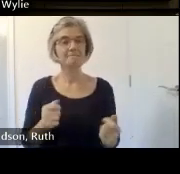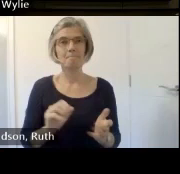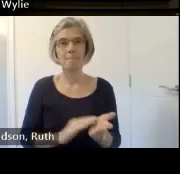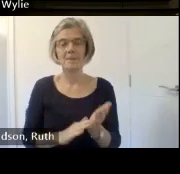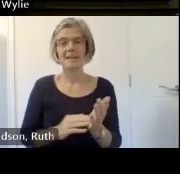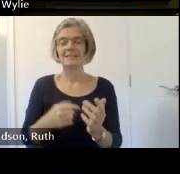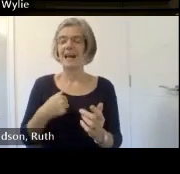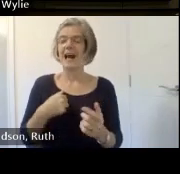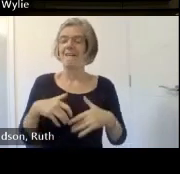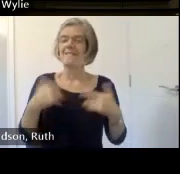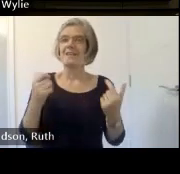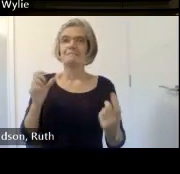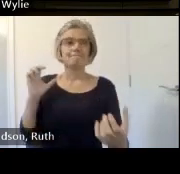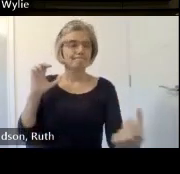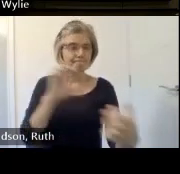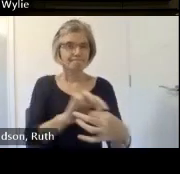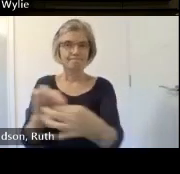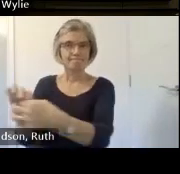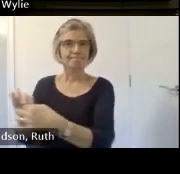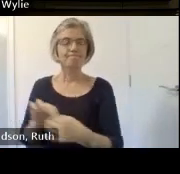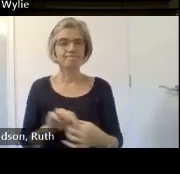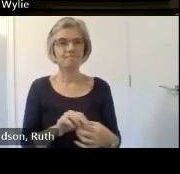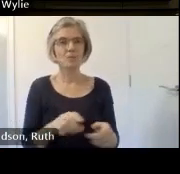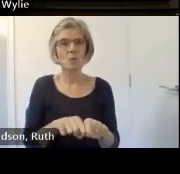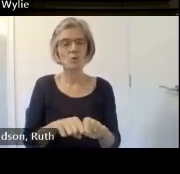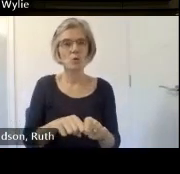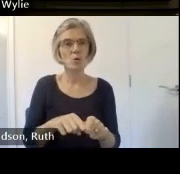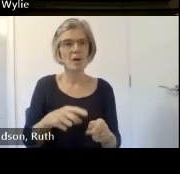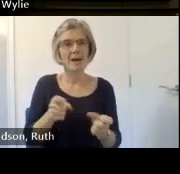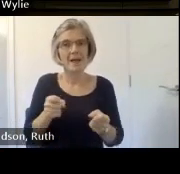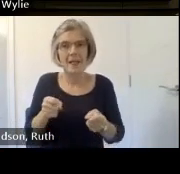clips from the accordance with the wider membership of the band and it's it's been